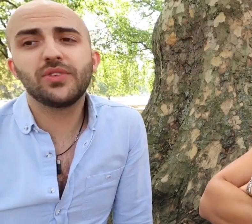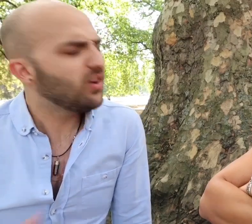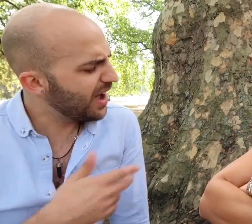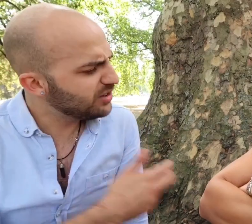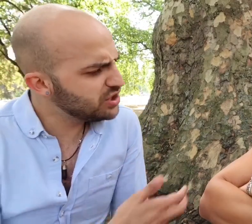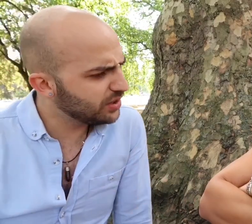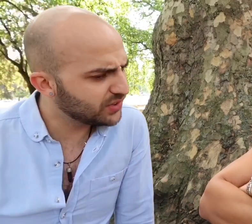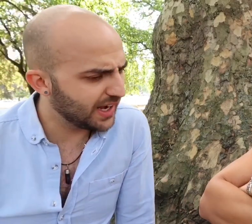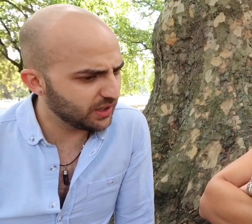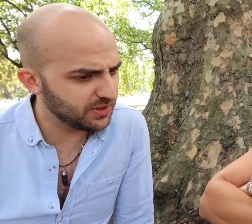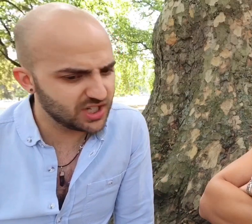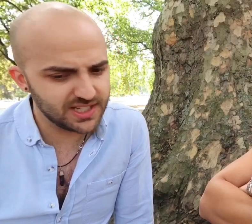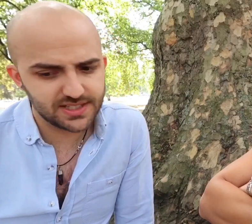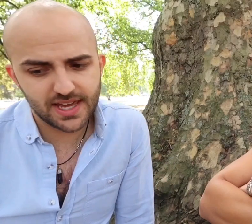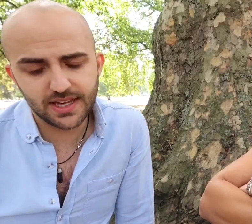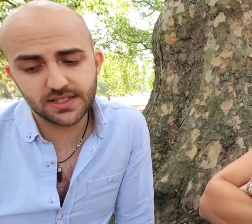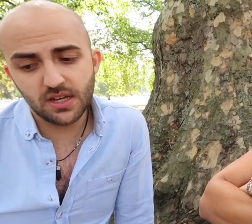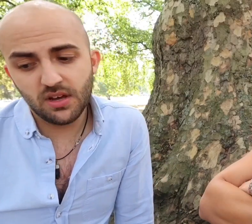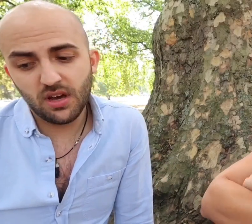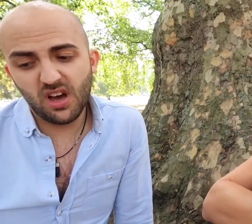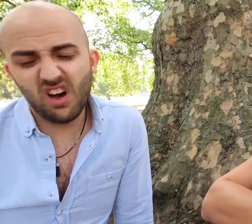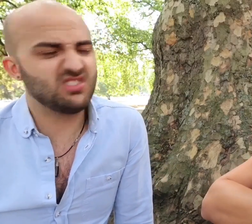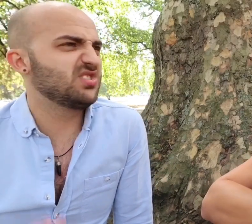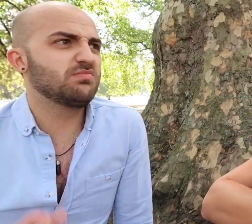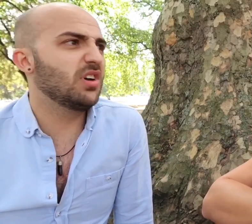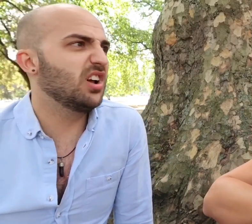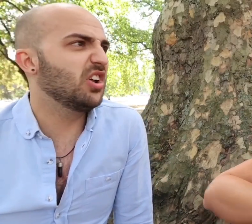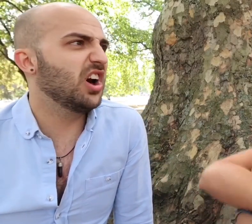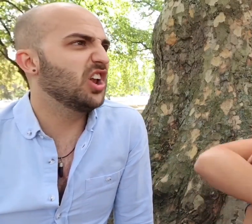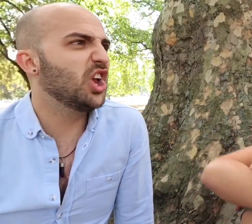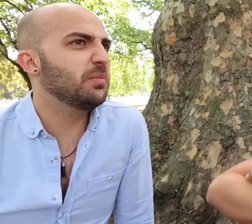had said oh how do you know sign language and he said "Oh just, I learned a